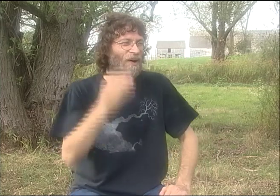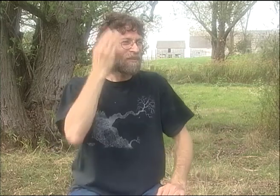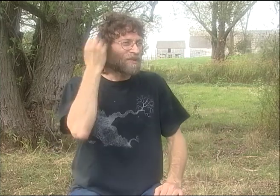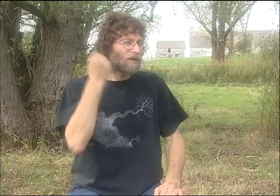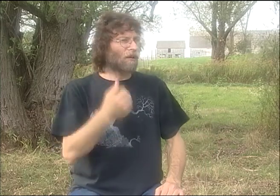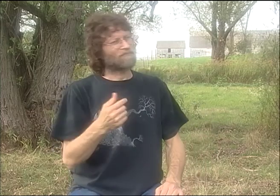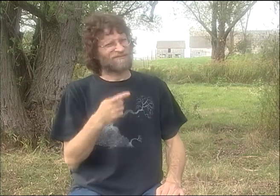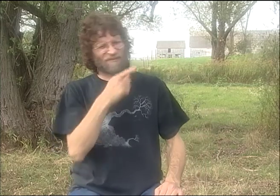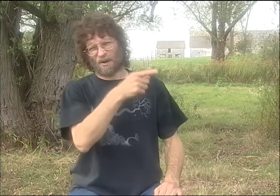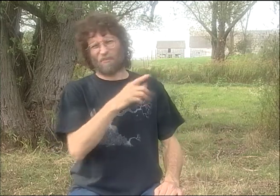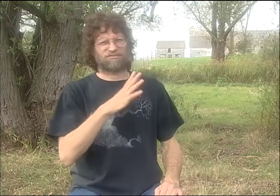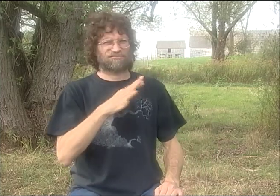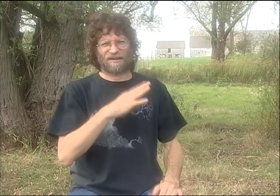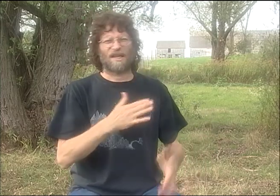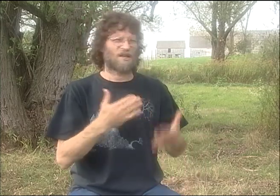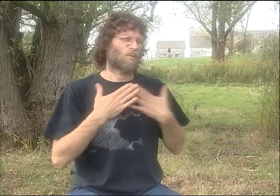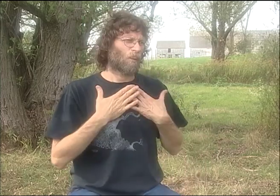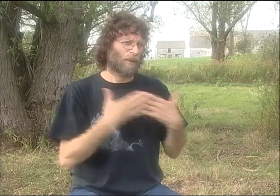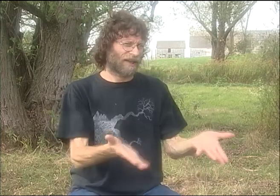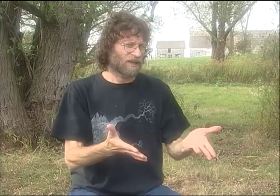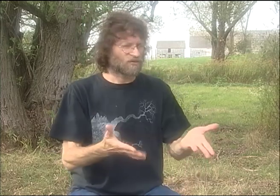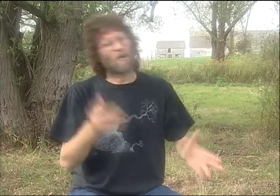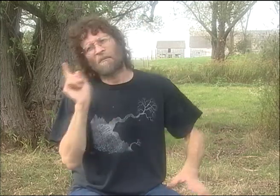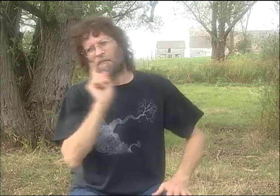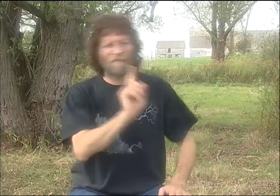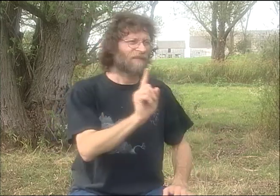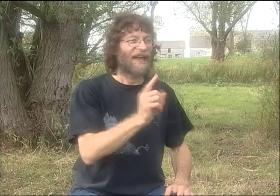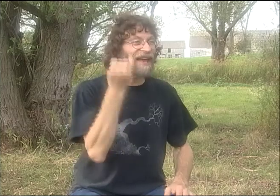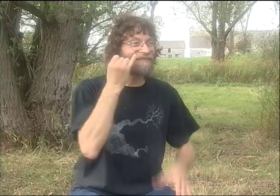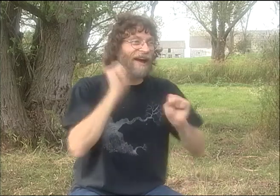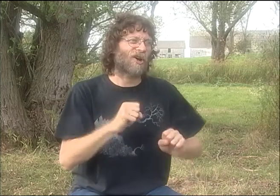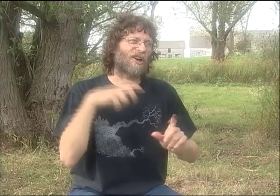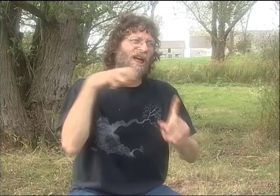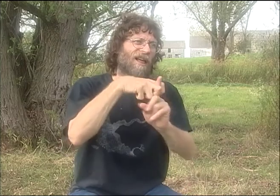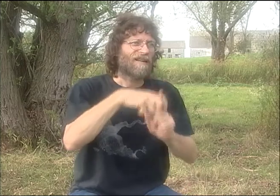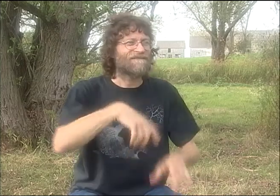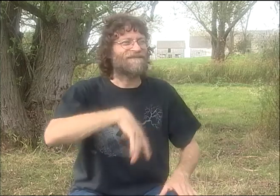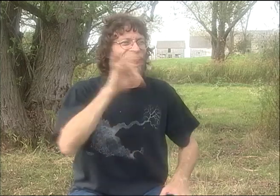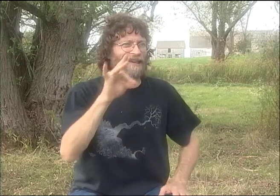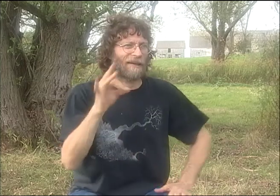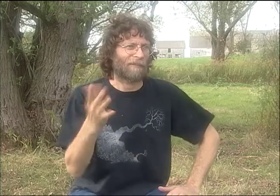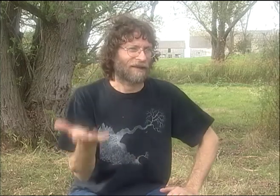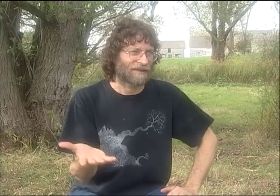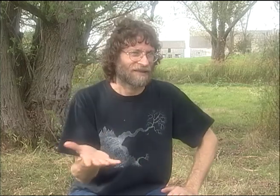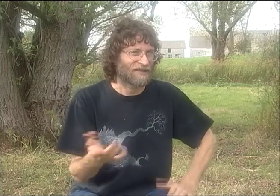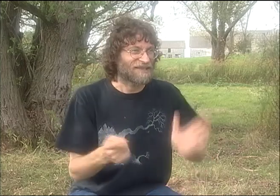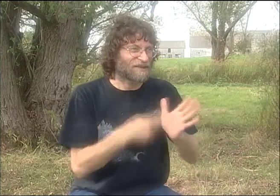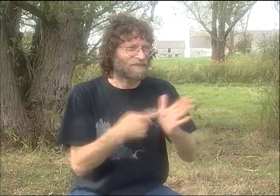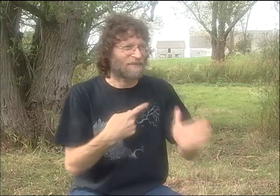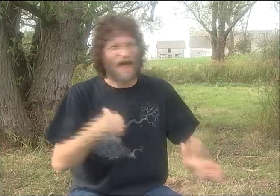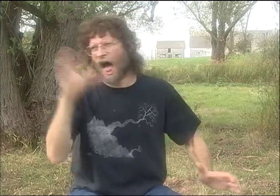AND I'D SAY, "PETER, COME ON. WE'VE GOT TO PRACTICE." THERE WAS NO VIDEO BACK THEN.